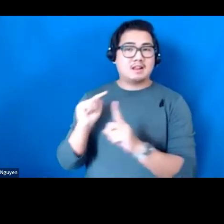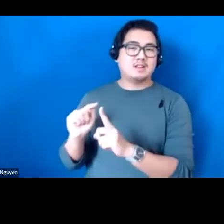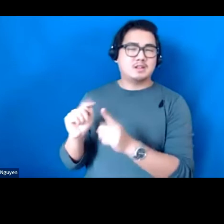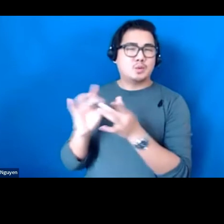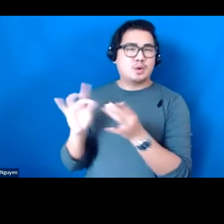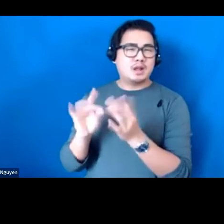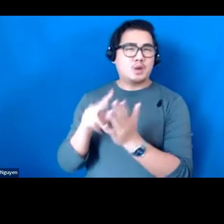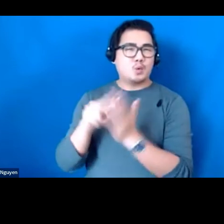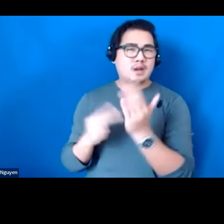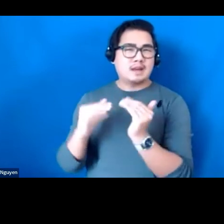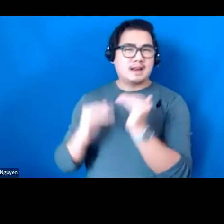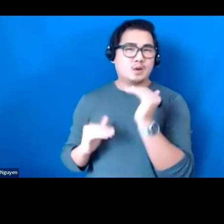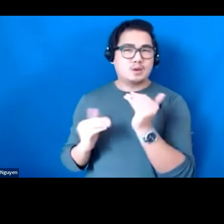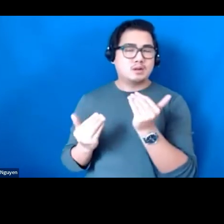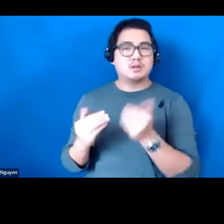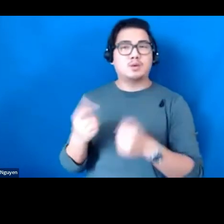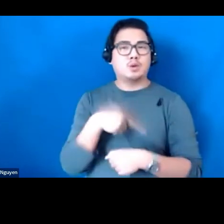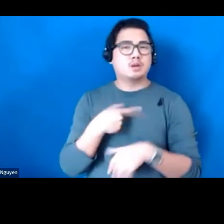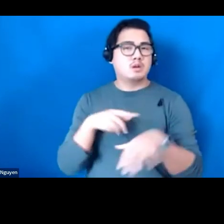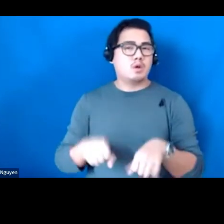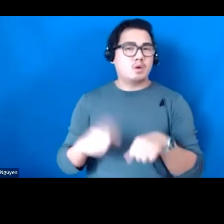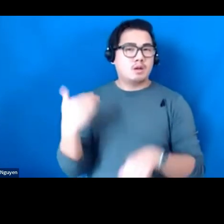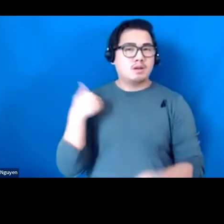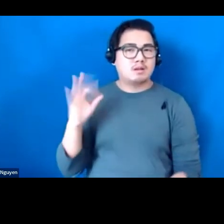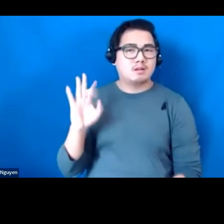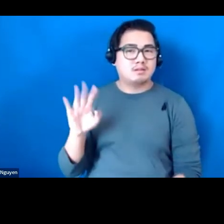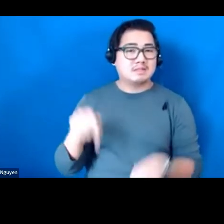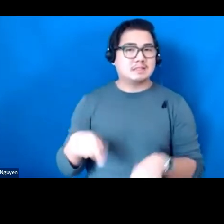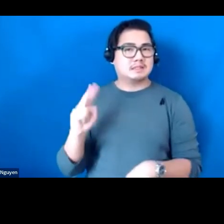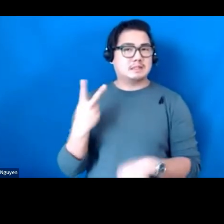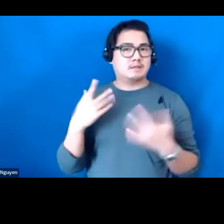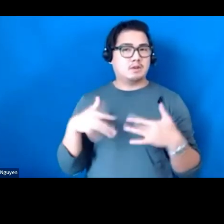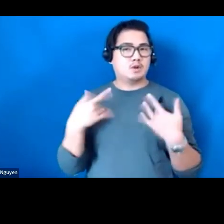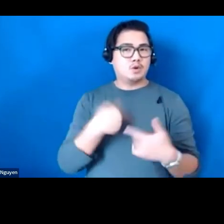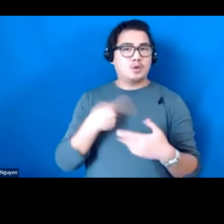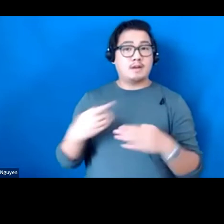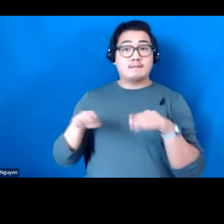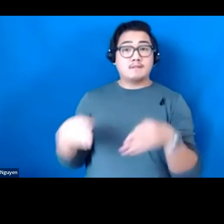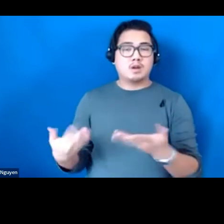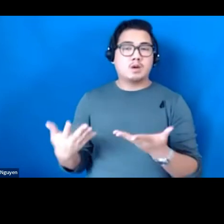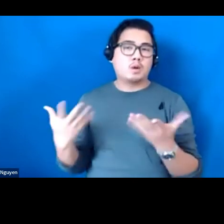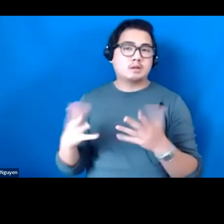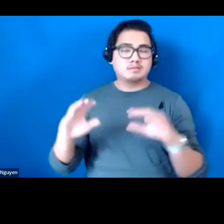in February. We are pleased to share this second event with you focused on Instructional Coaching for